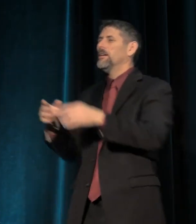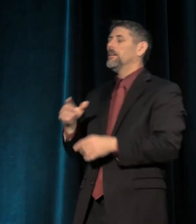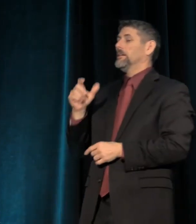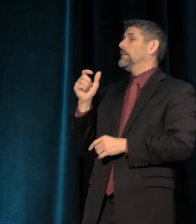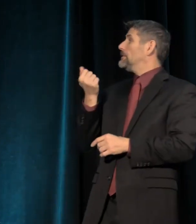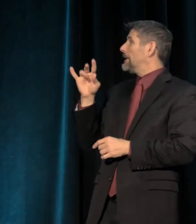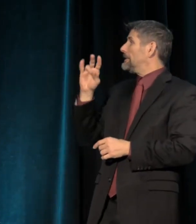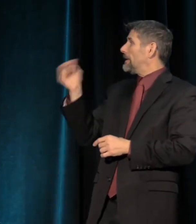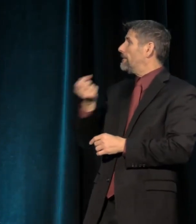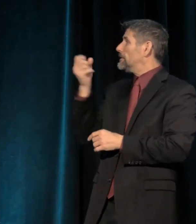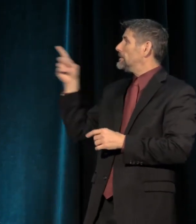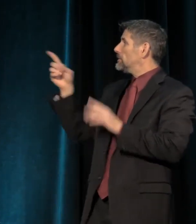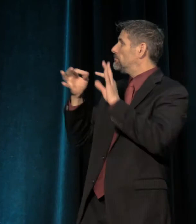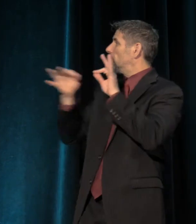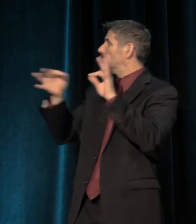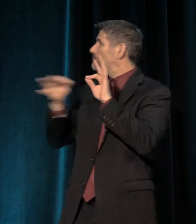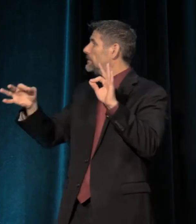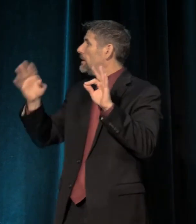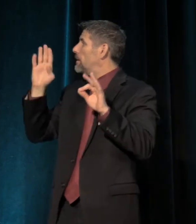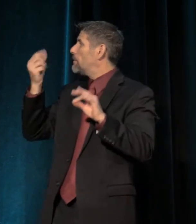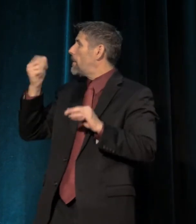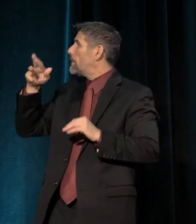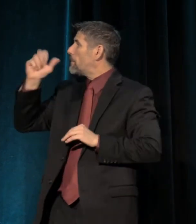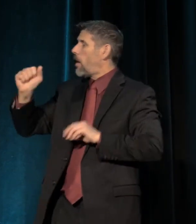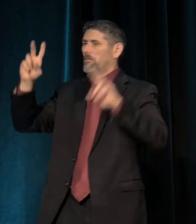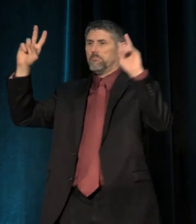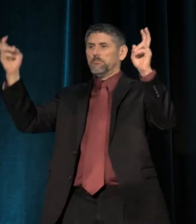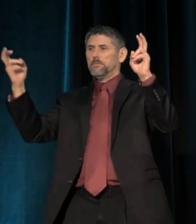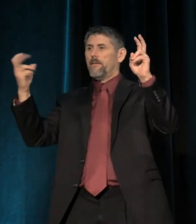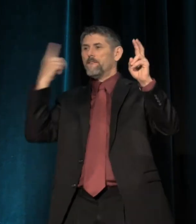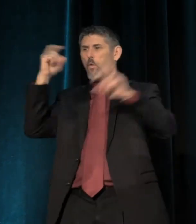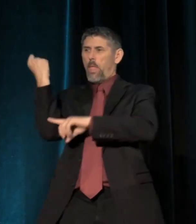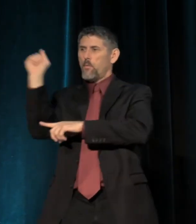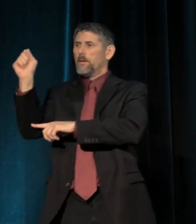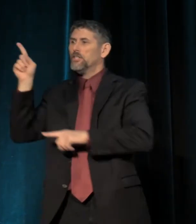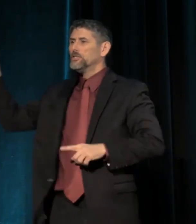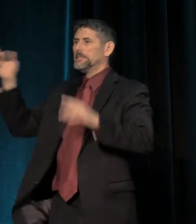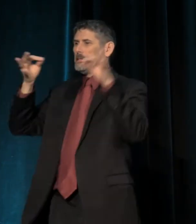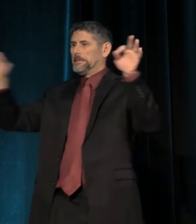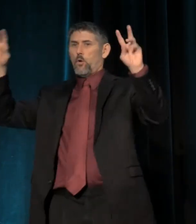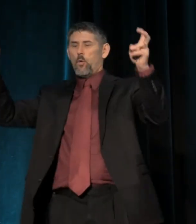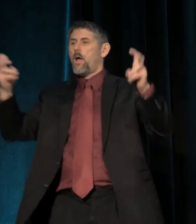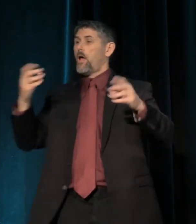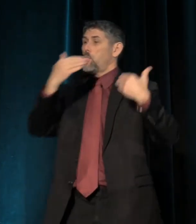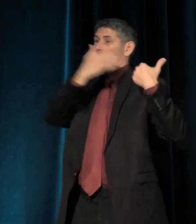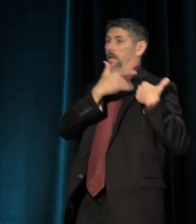had coined a model of sorts for the movement. She said, "The responsibility of the artist,